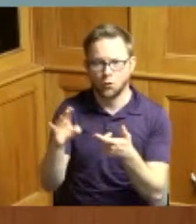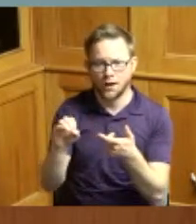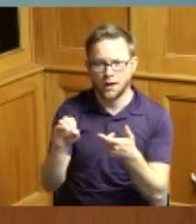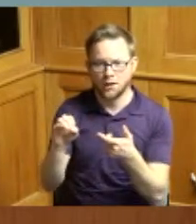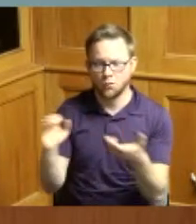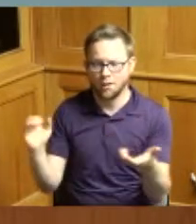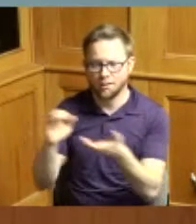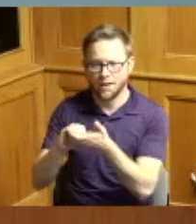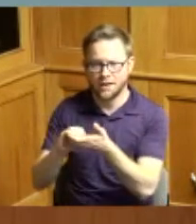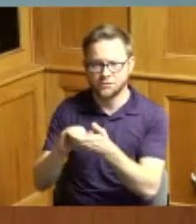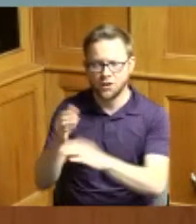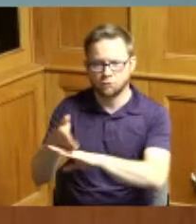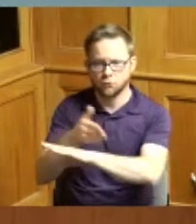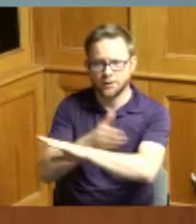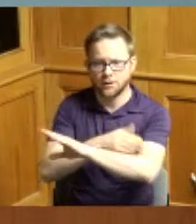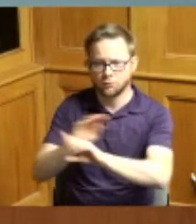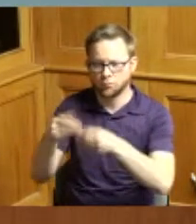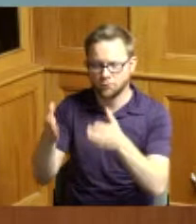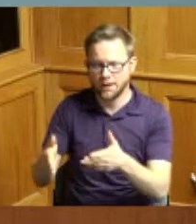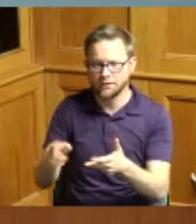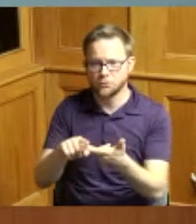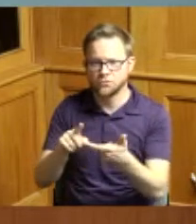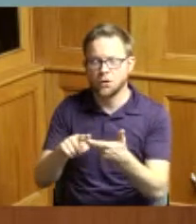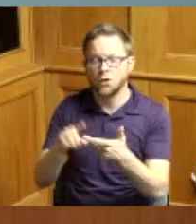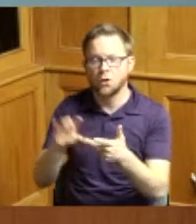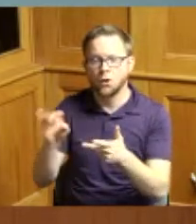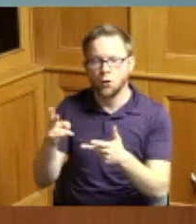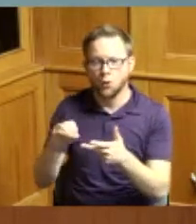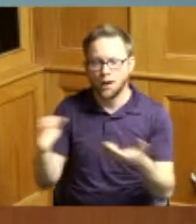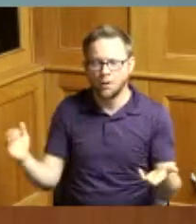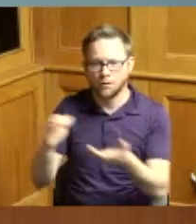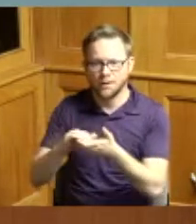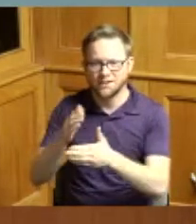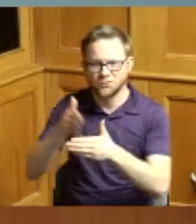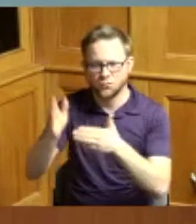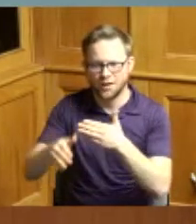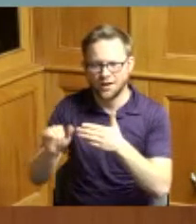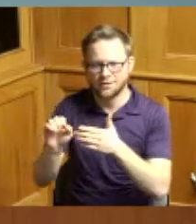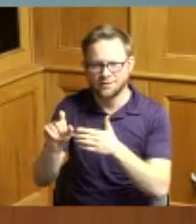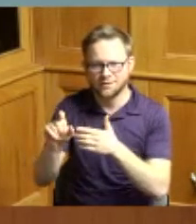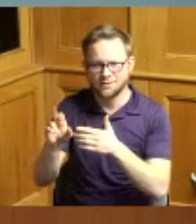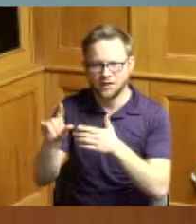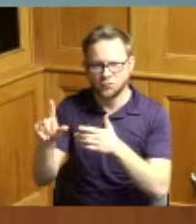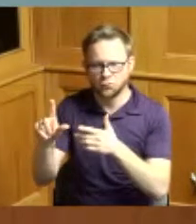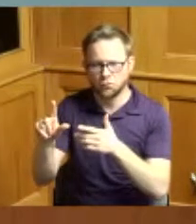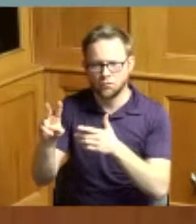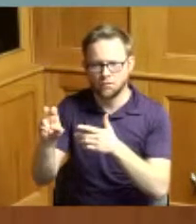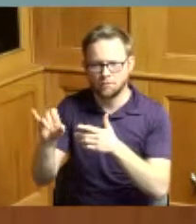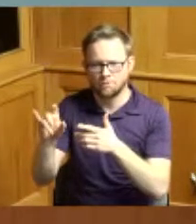providers the Ohio alliance to end sexual violence and is chairman of the Board of recovery link